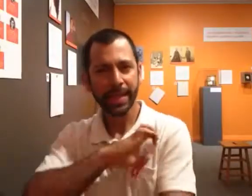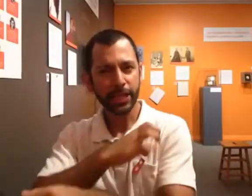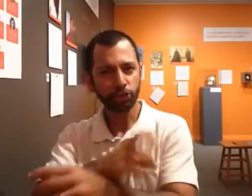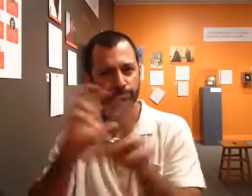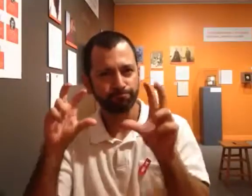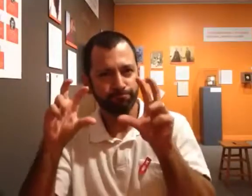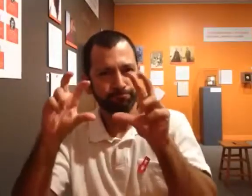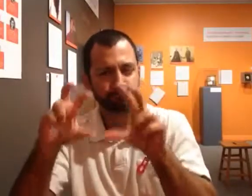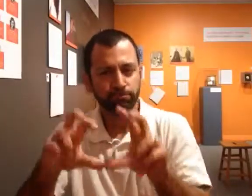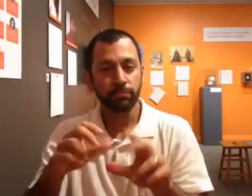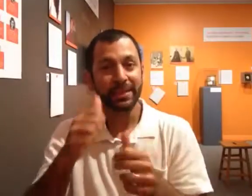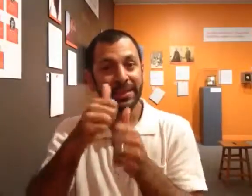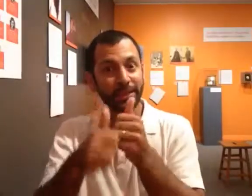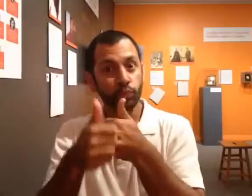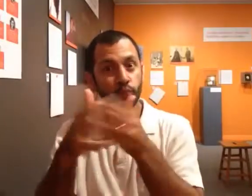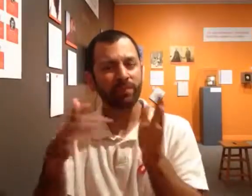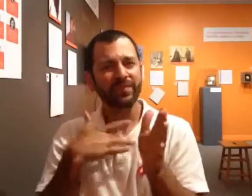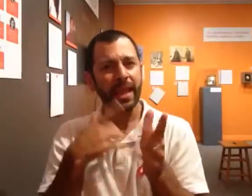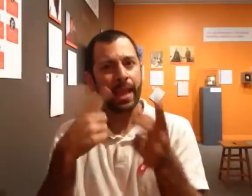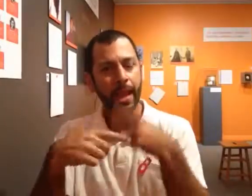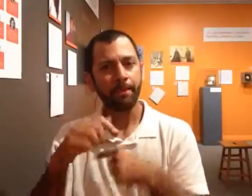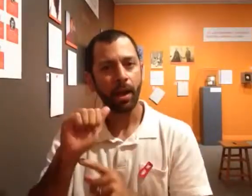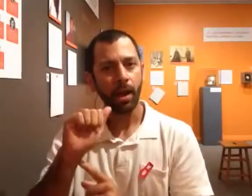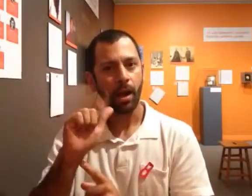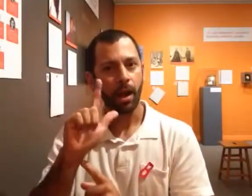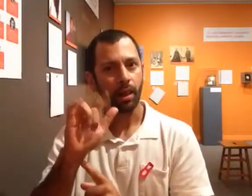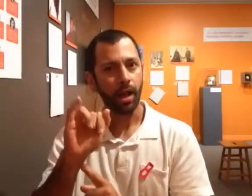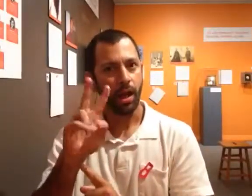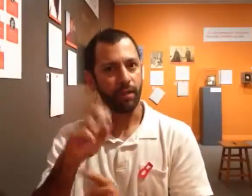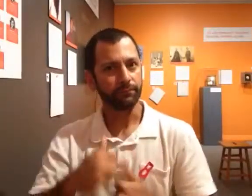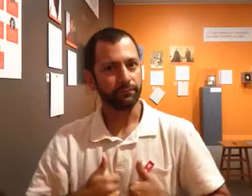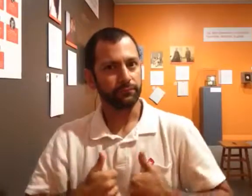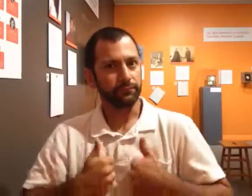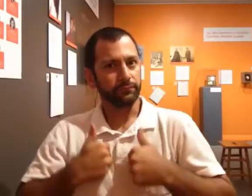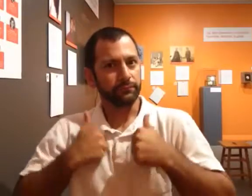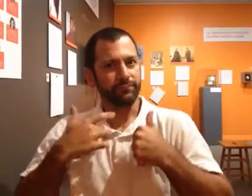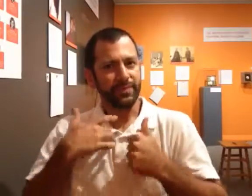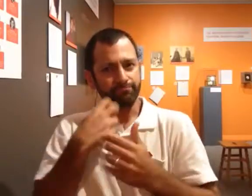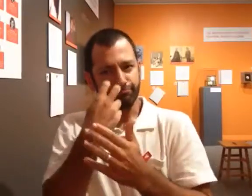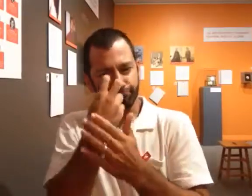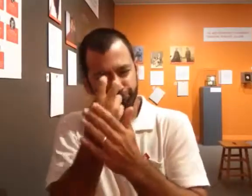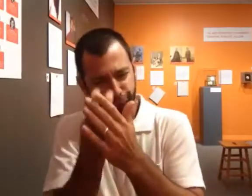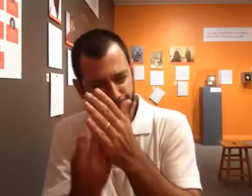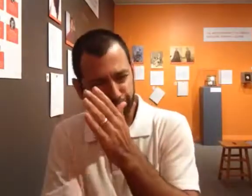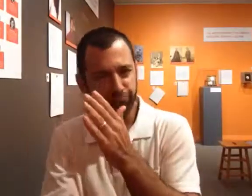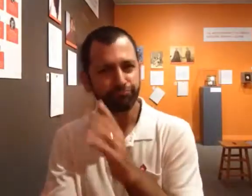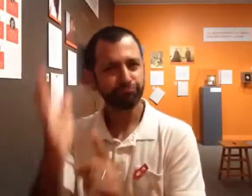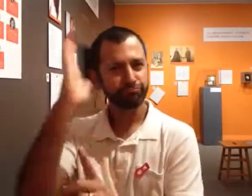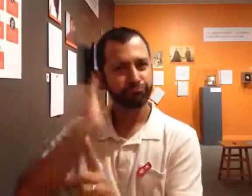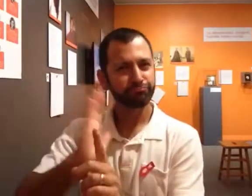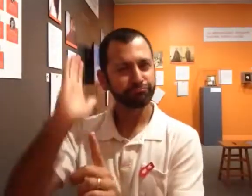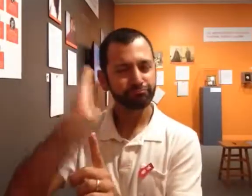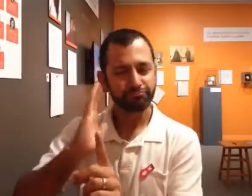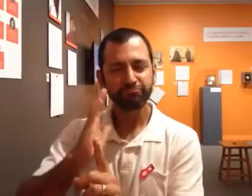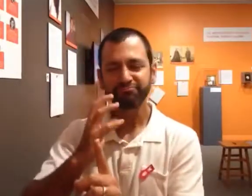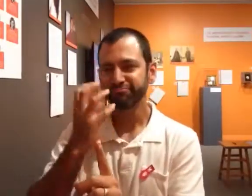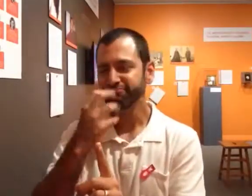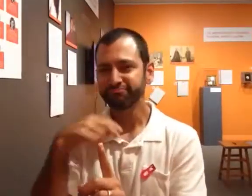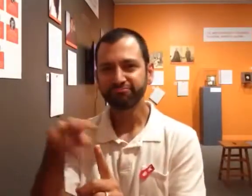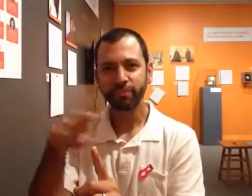and a lot of energy was invested in this. It feels as if each room comes alive and brings us back to the past. Wow.